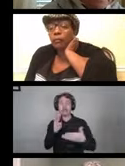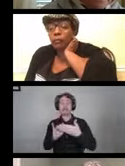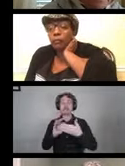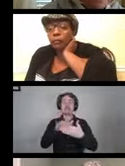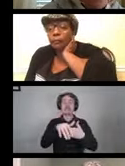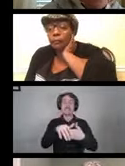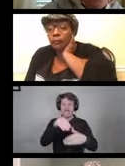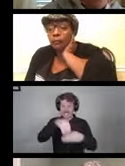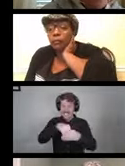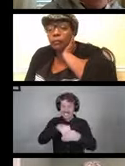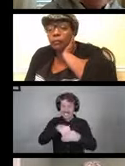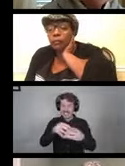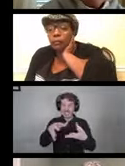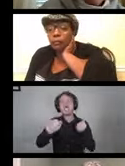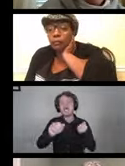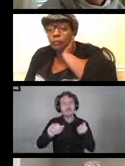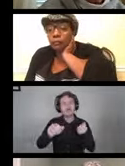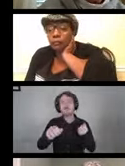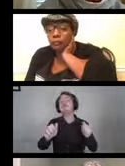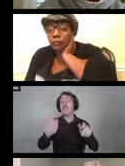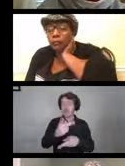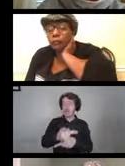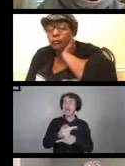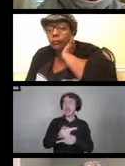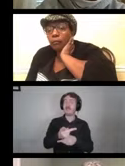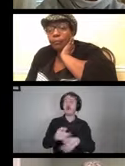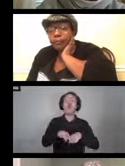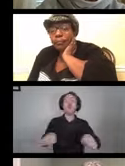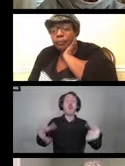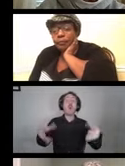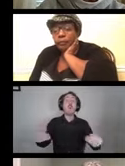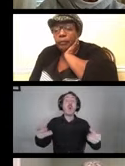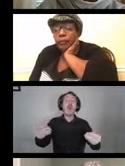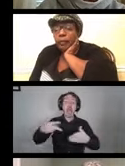Be mindful of wet floor and risk of falling.